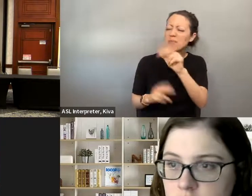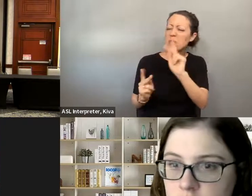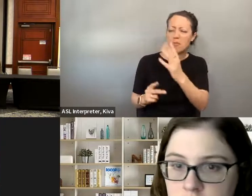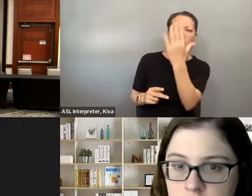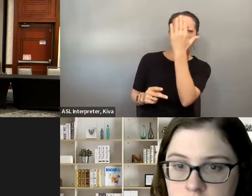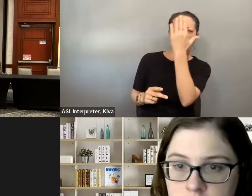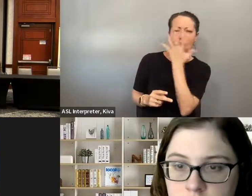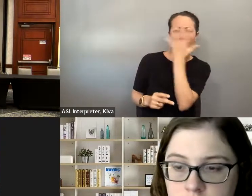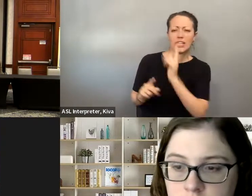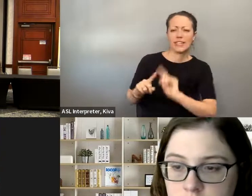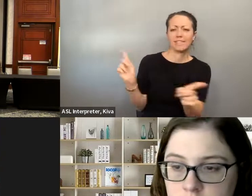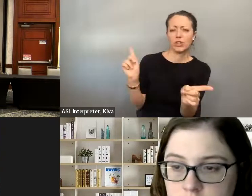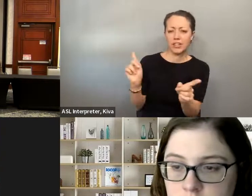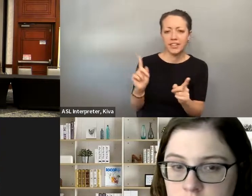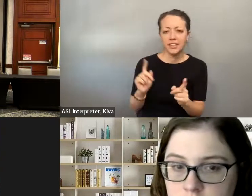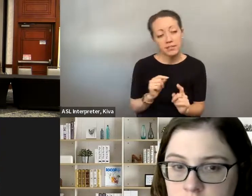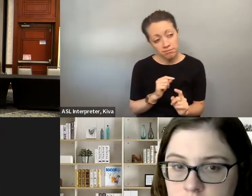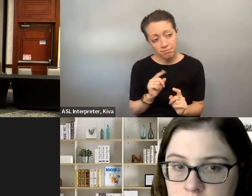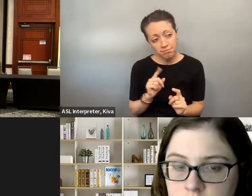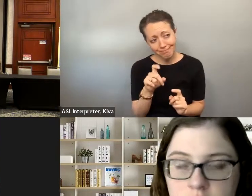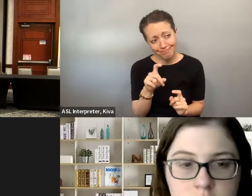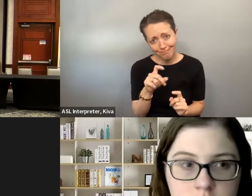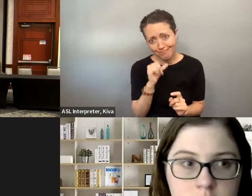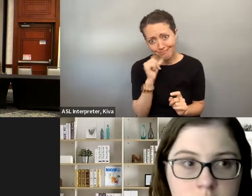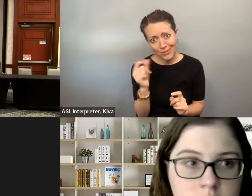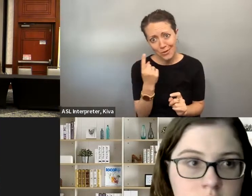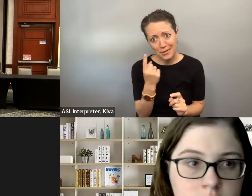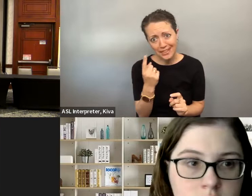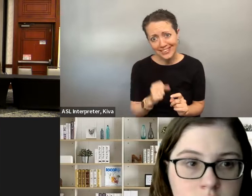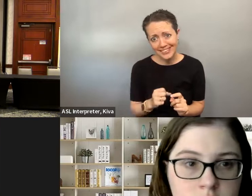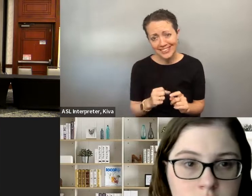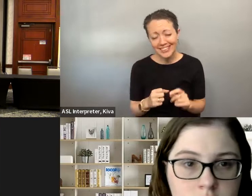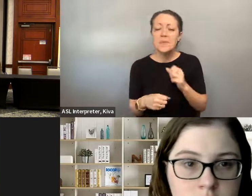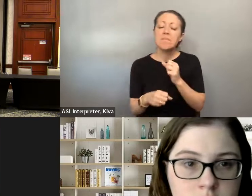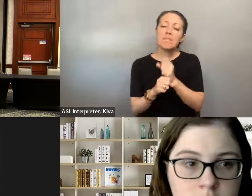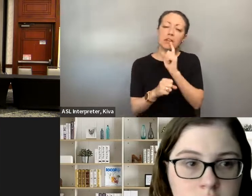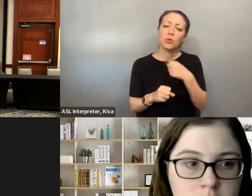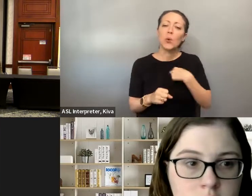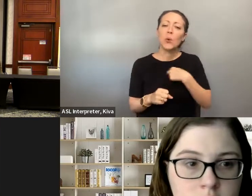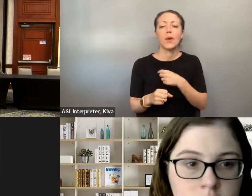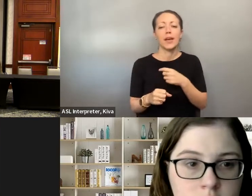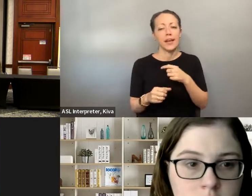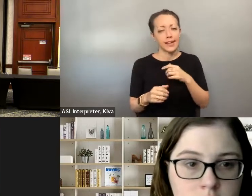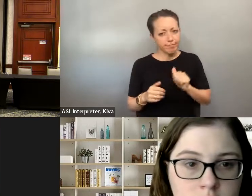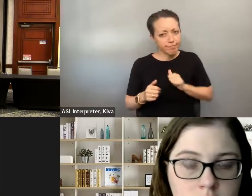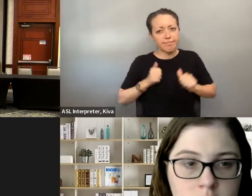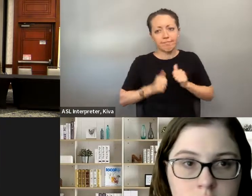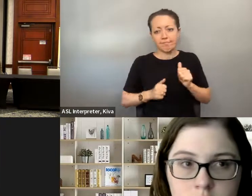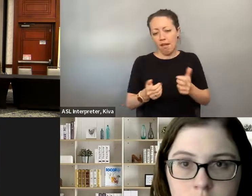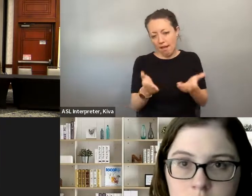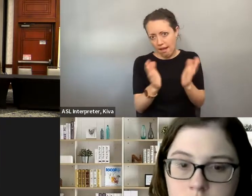disabled community, that is, again, an aspect that people think that you have to look a certain way. So as was When when you are on the you know when you're part of the disabled community, that is again a aspect that people think that you have to look a certain way, So, as was mentioned, I think a lot of it is, making sure that we're being. Good.